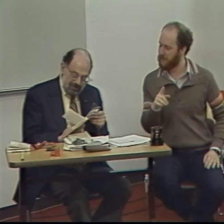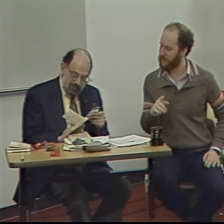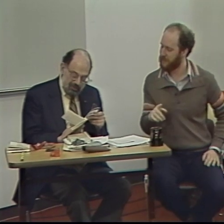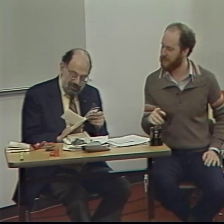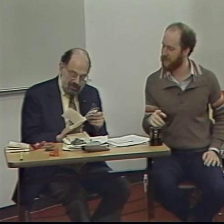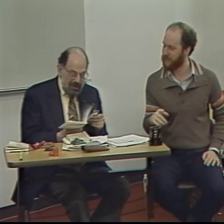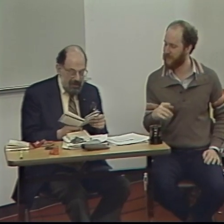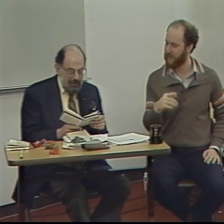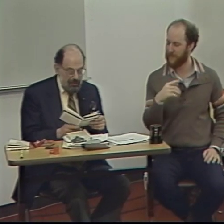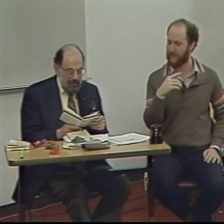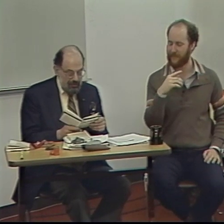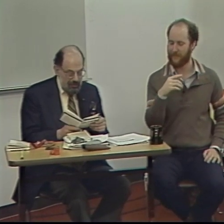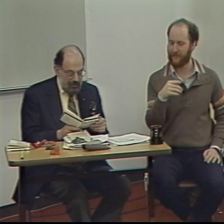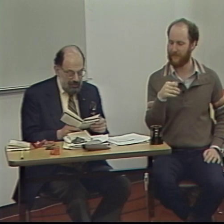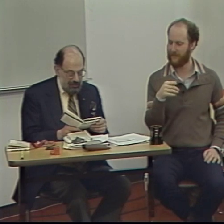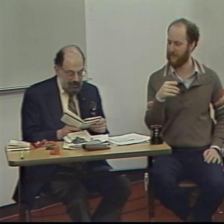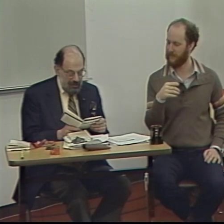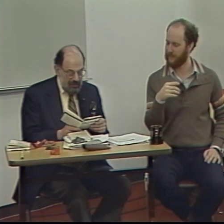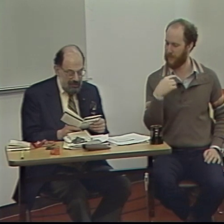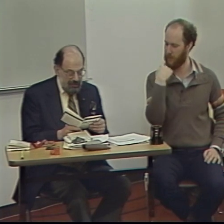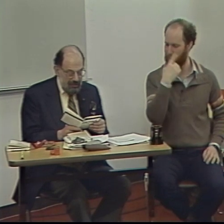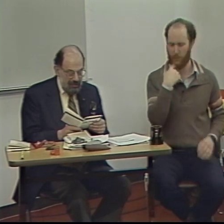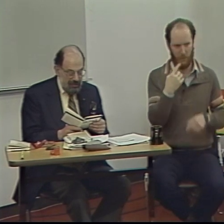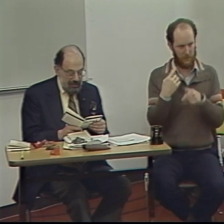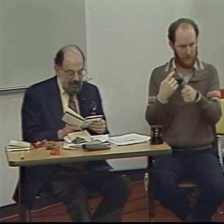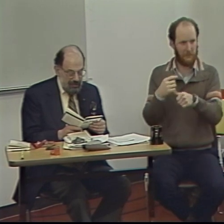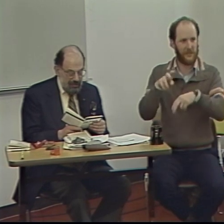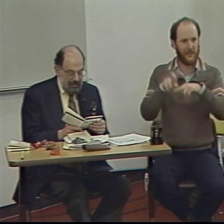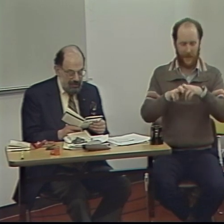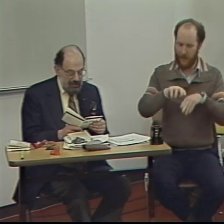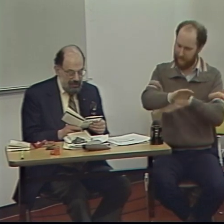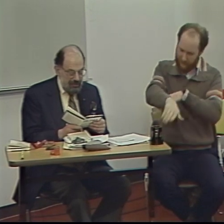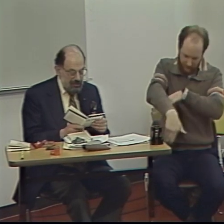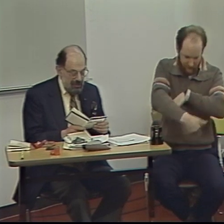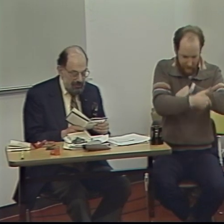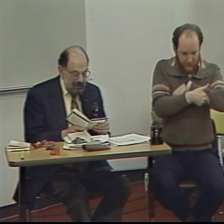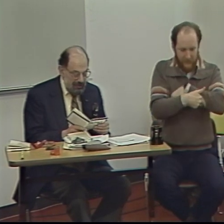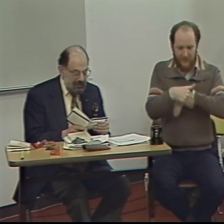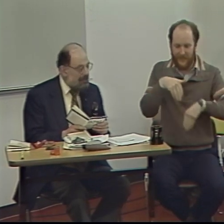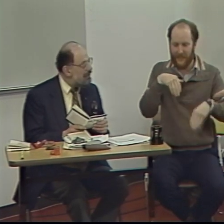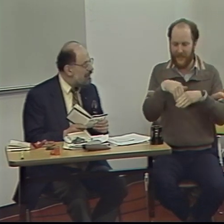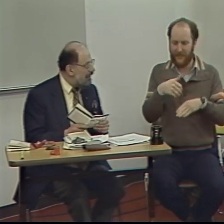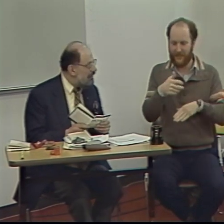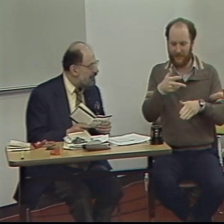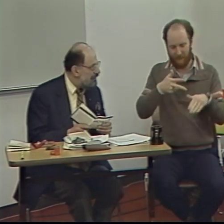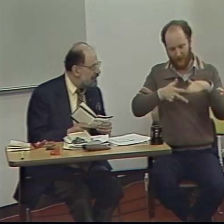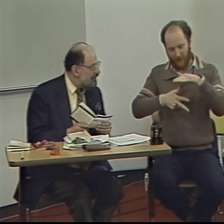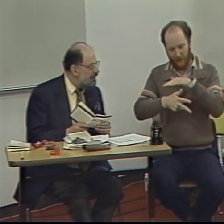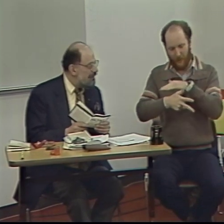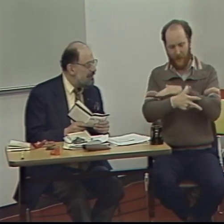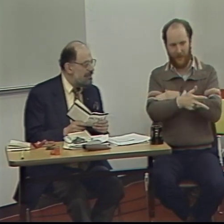"...who sat all night "In submarine light